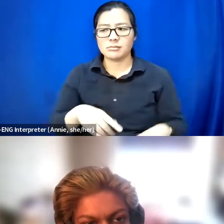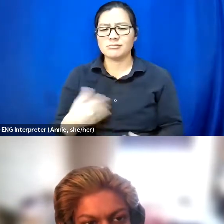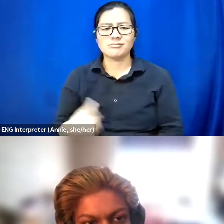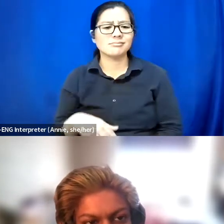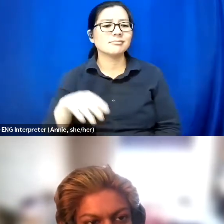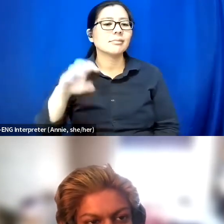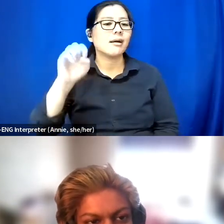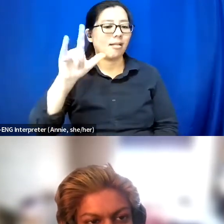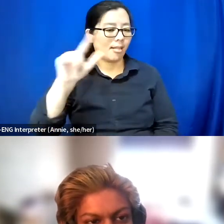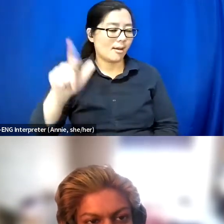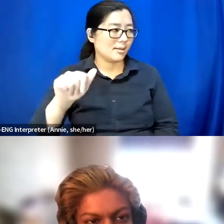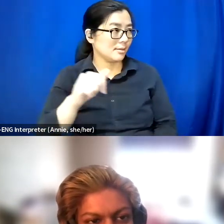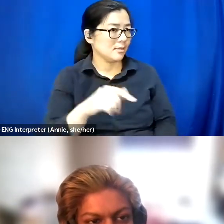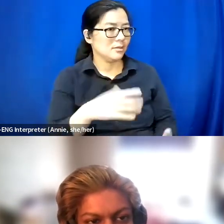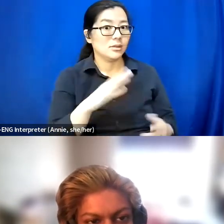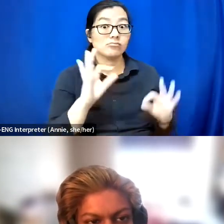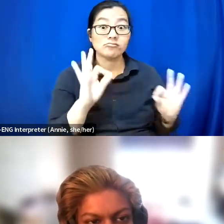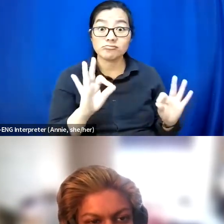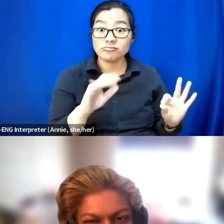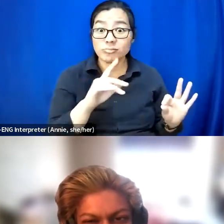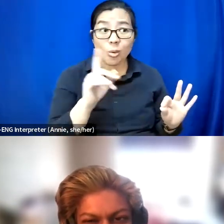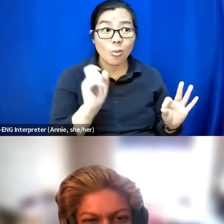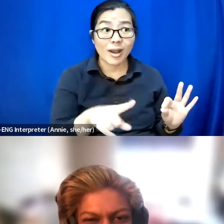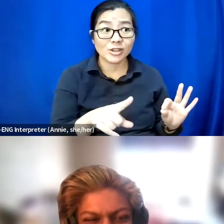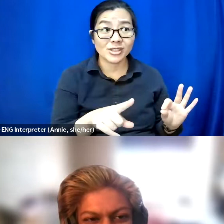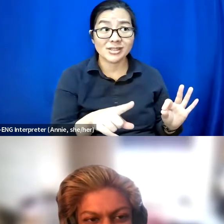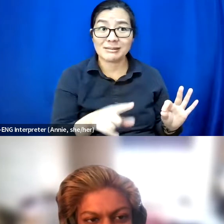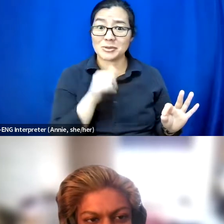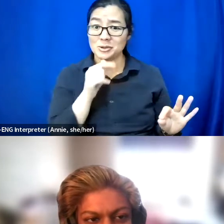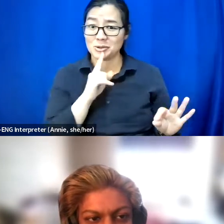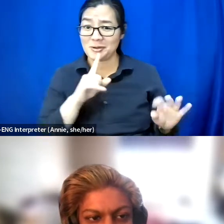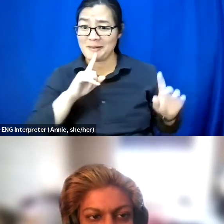I don't know if I necessarily have the answer because unfortunately, my content is reshared